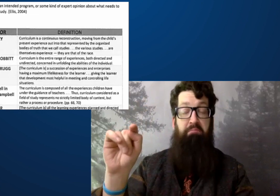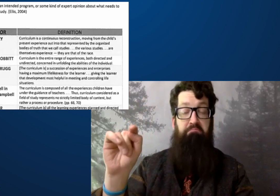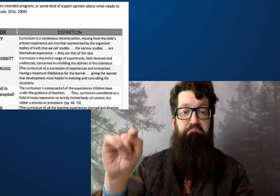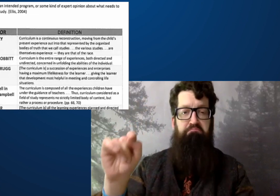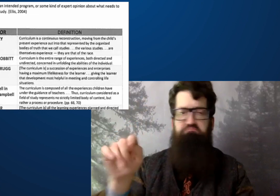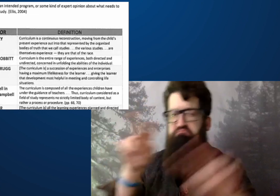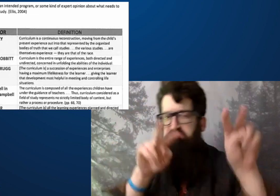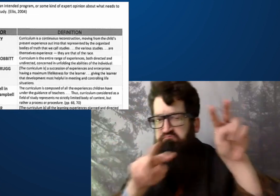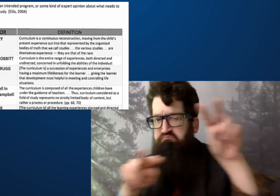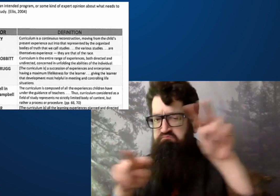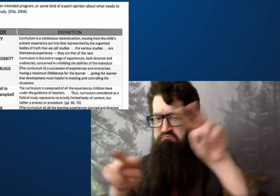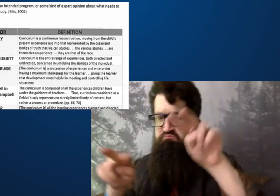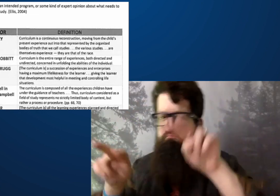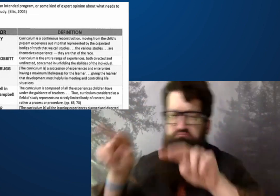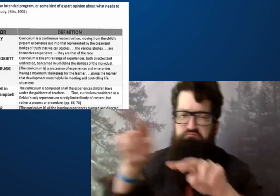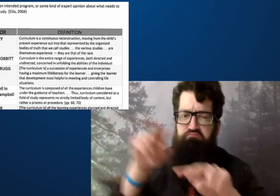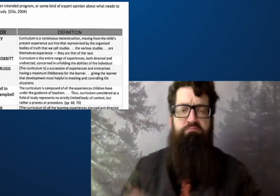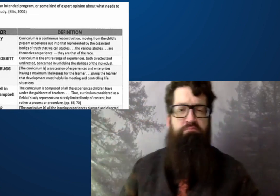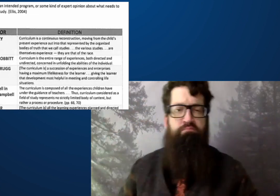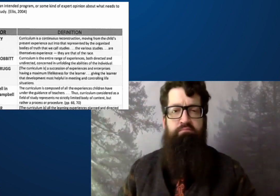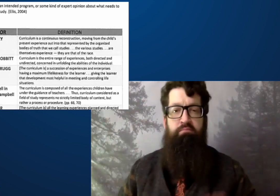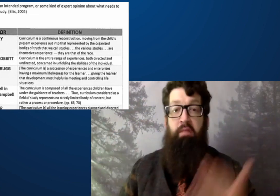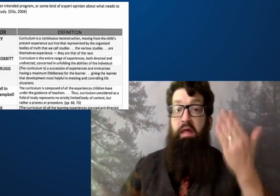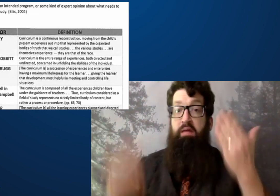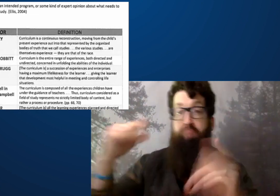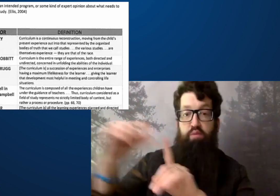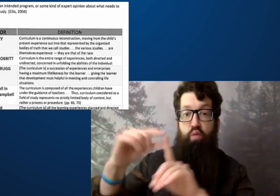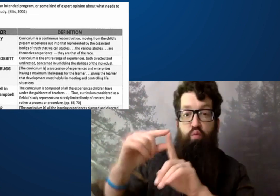Next, if we move down to Bobbitt,